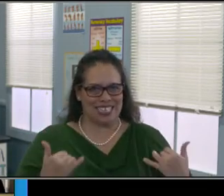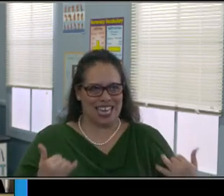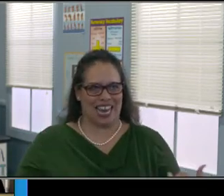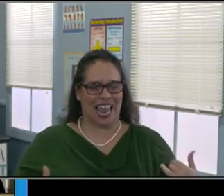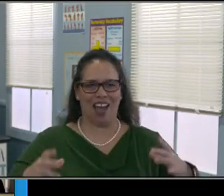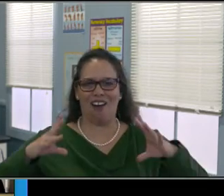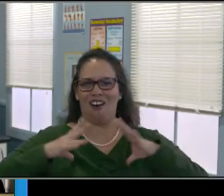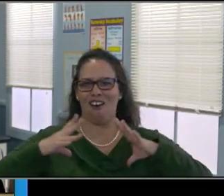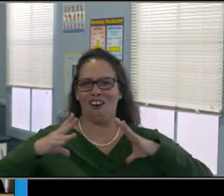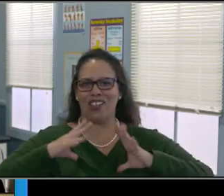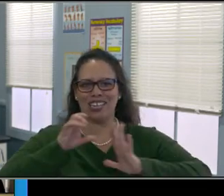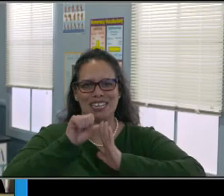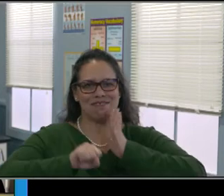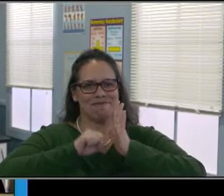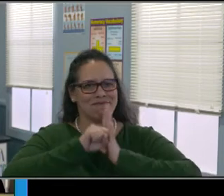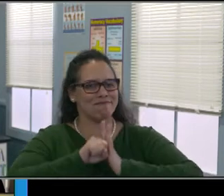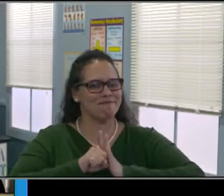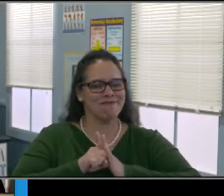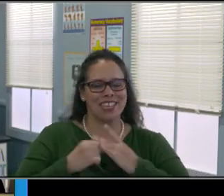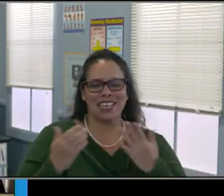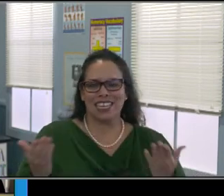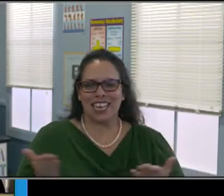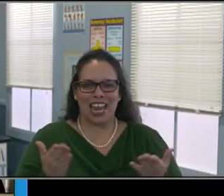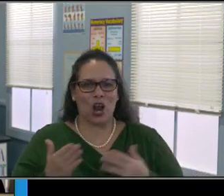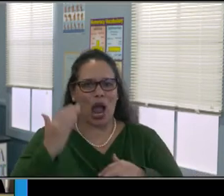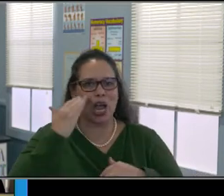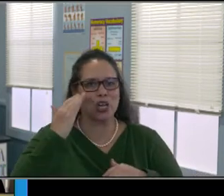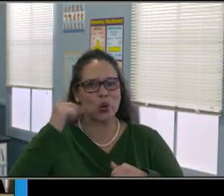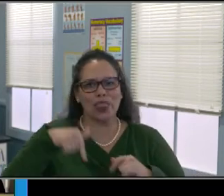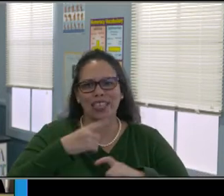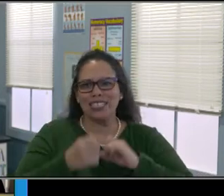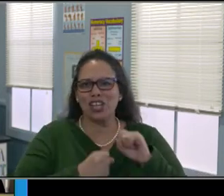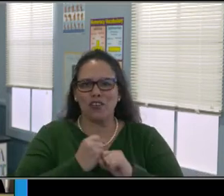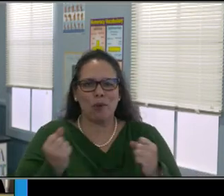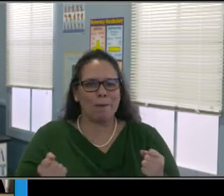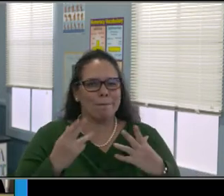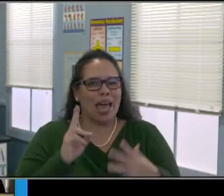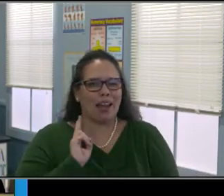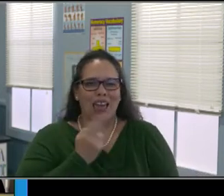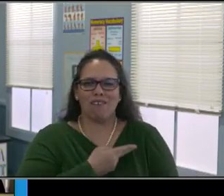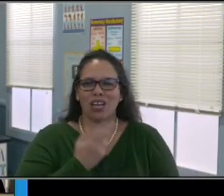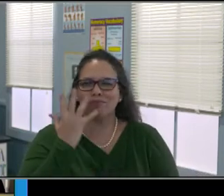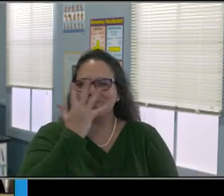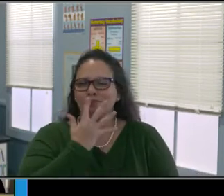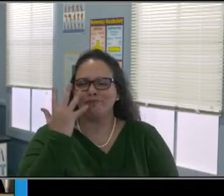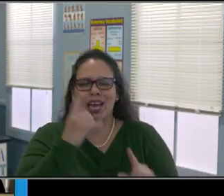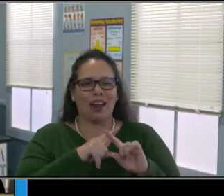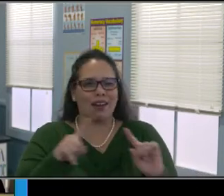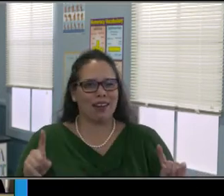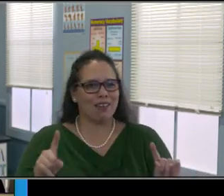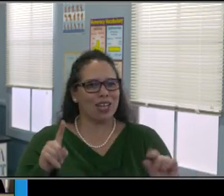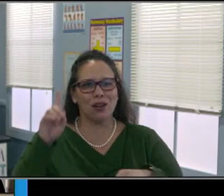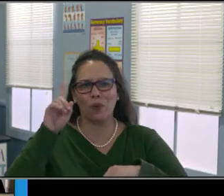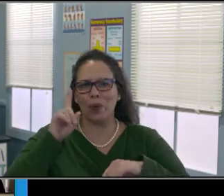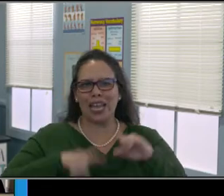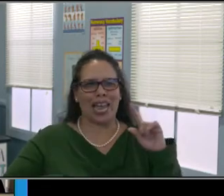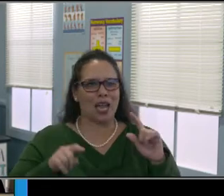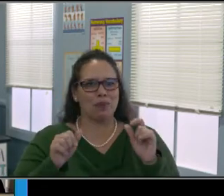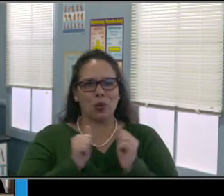as well during this time. So just very quickly I wanted to just go over some updates within our special education division.